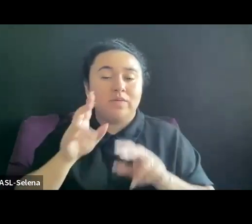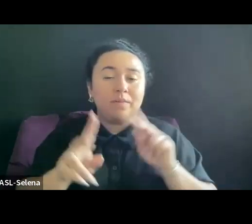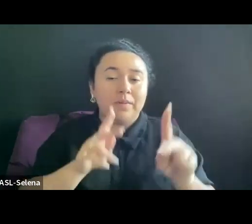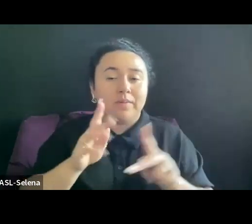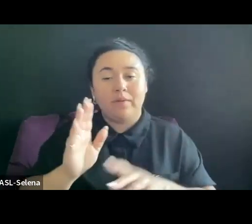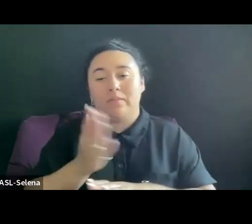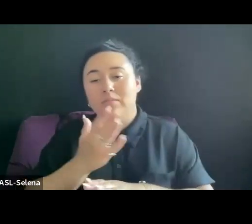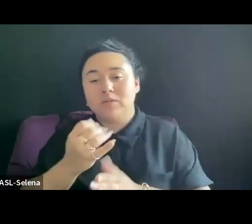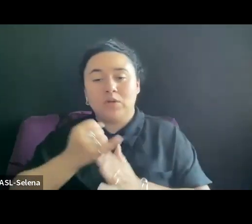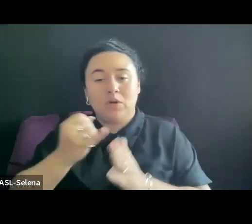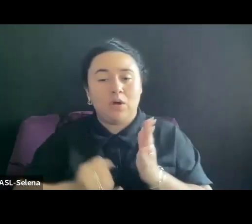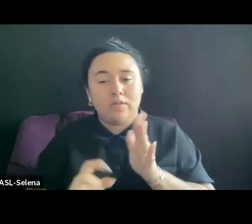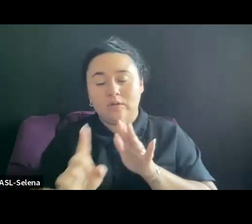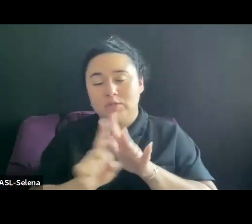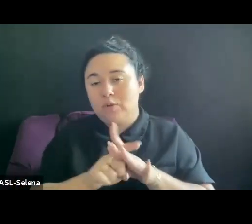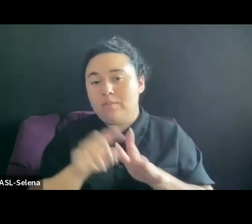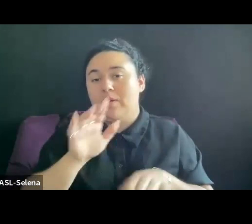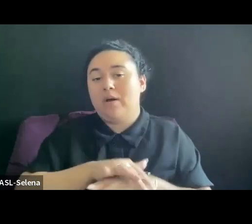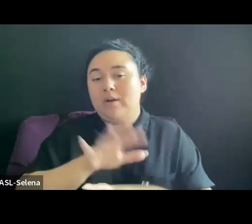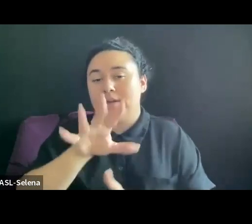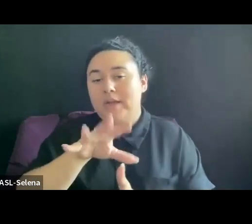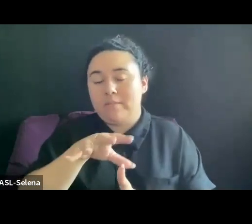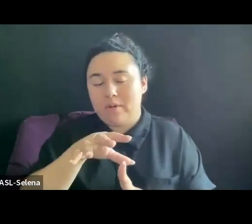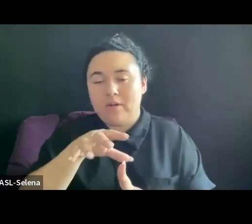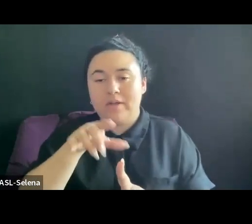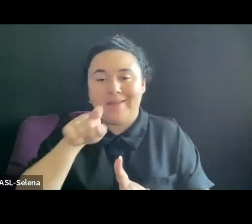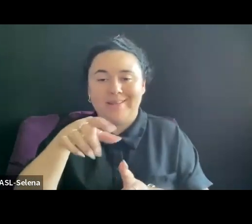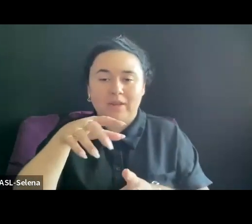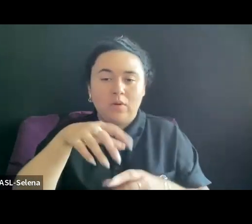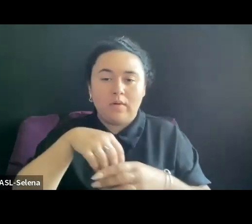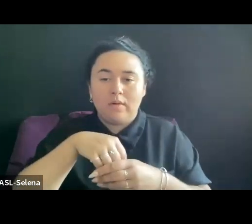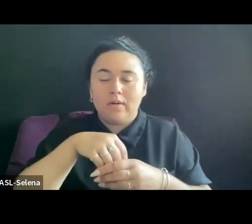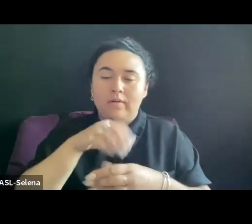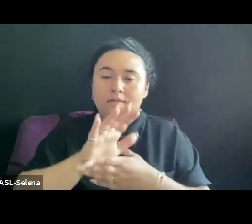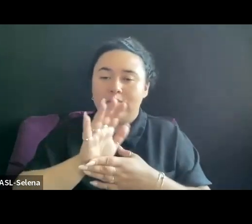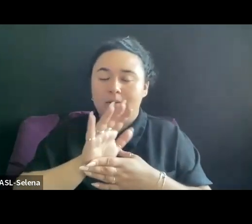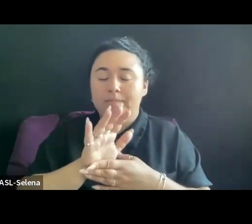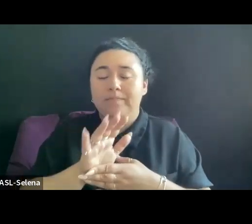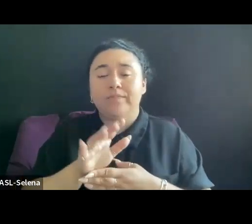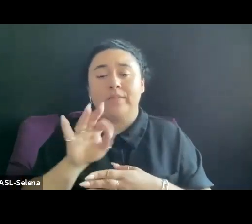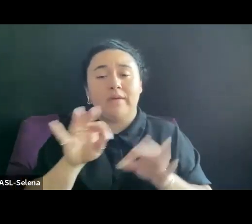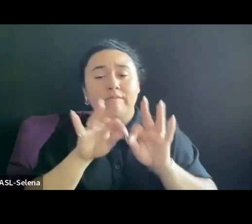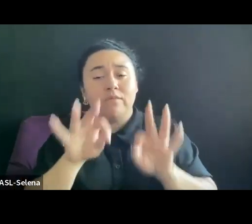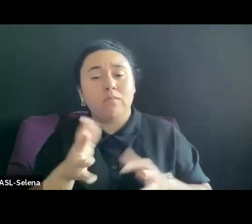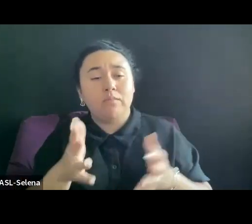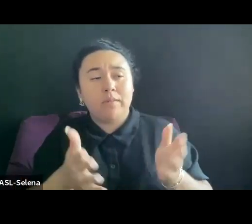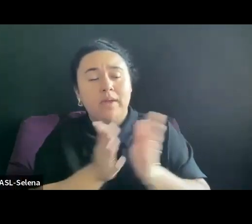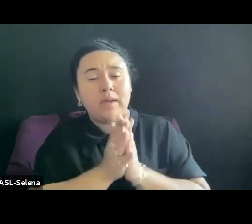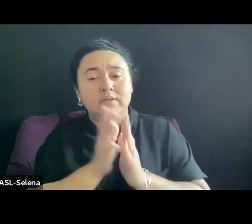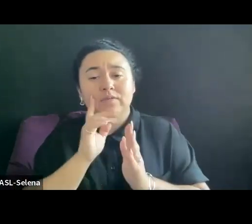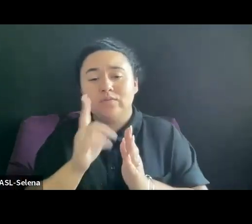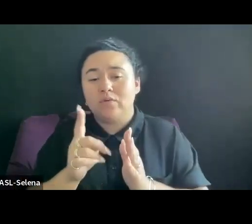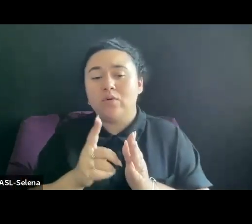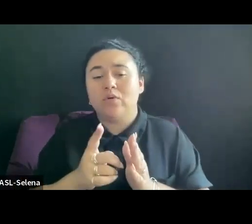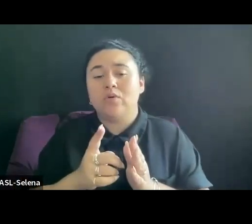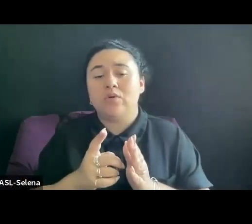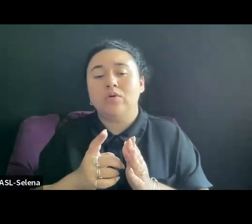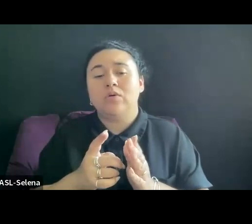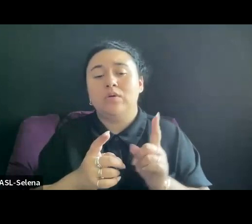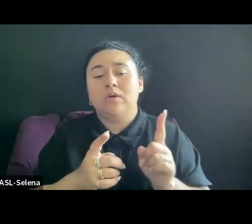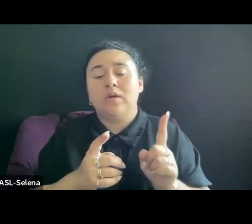THESE FORMS MAY BE ASKED FOR DURING A PROCESS OF SECURING ERRORS AND EMISSIONS INSURANCE AND MAY BE